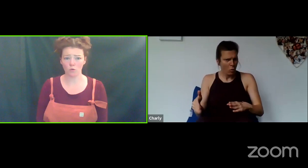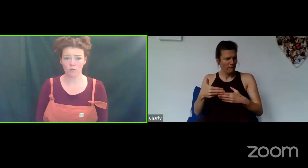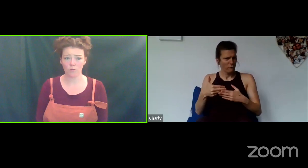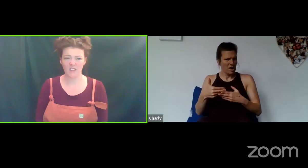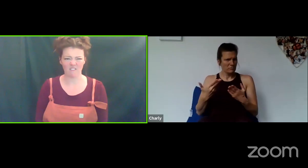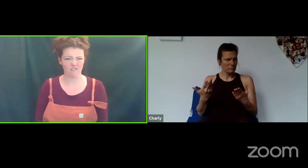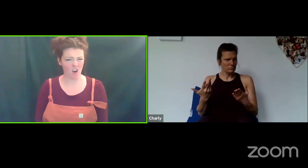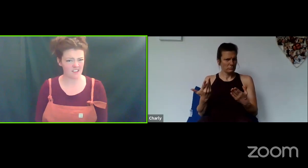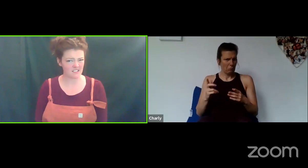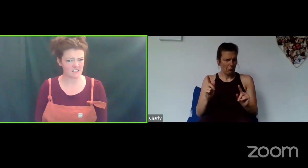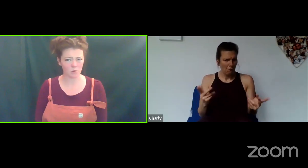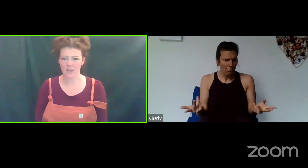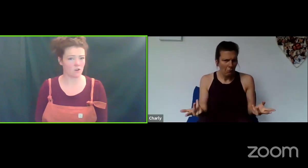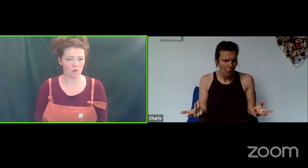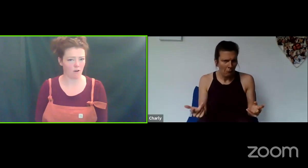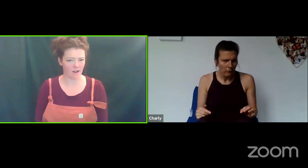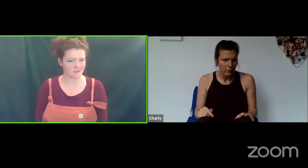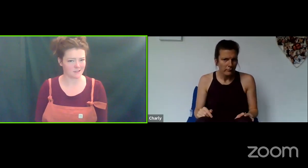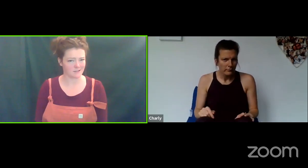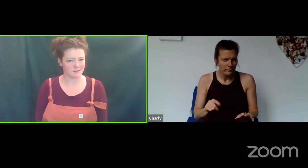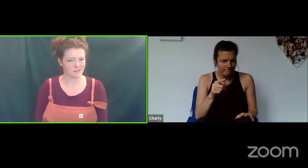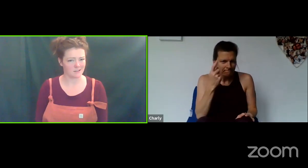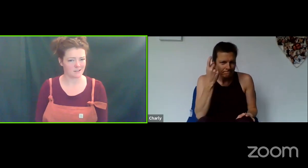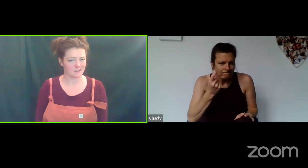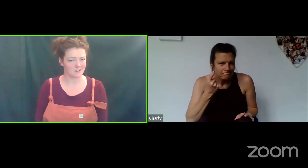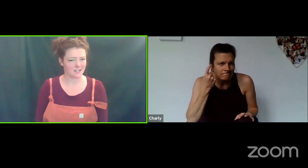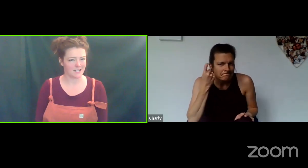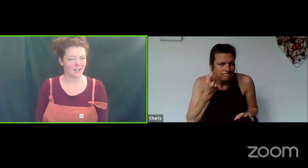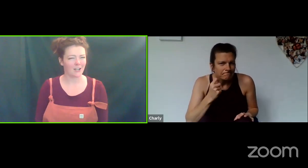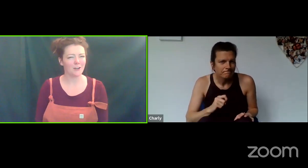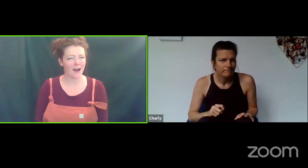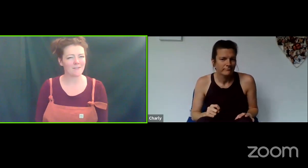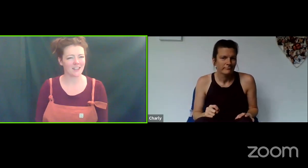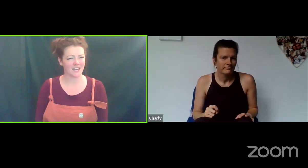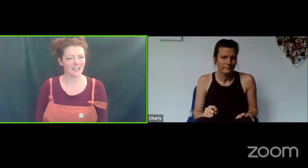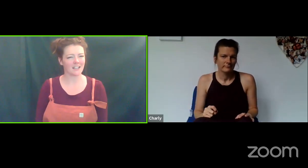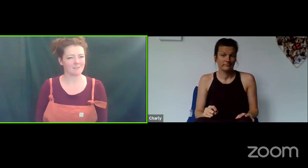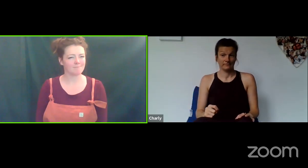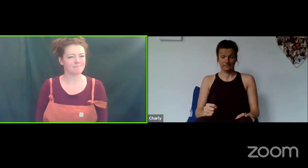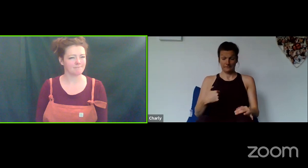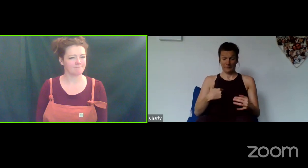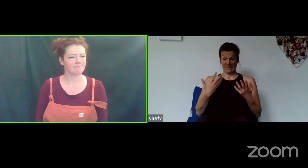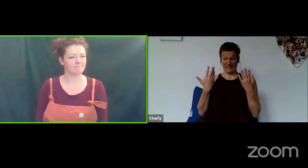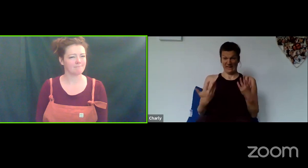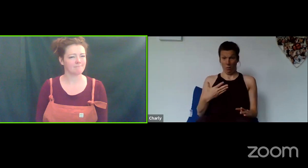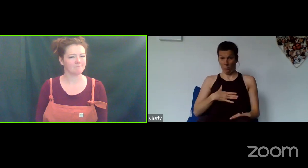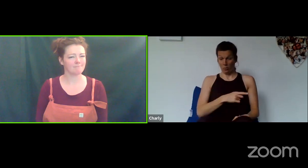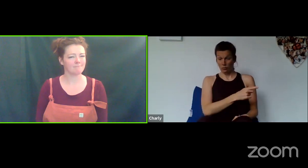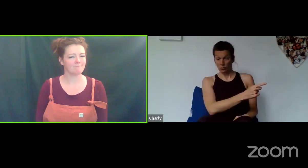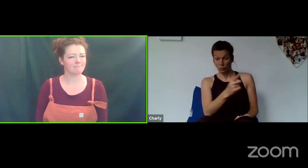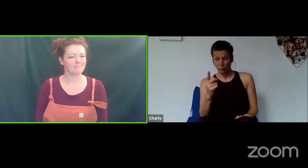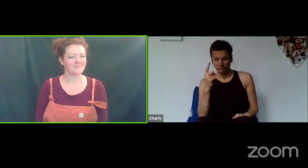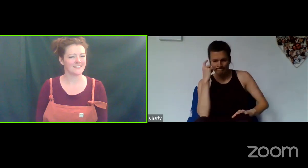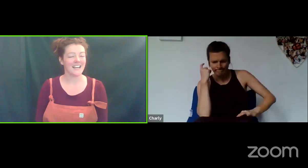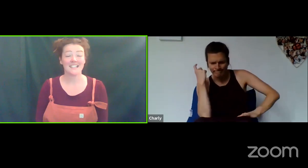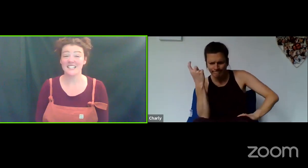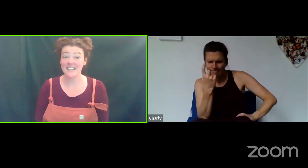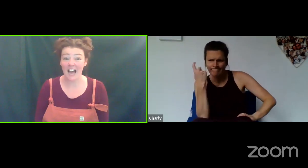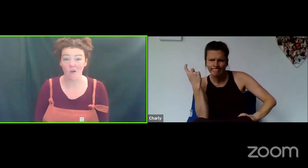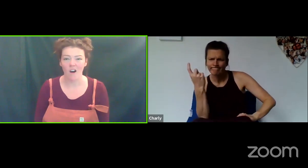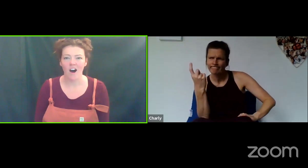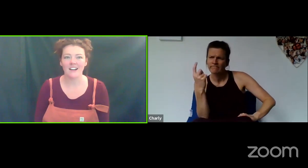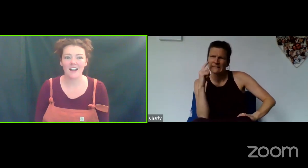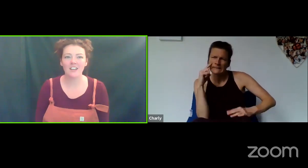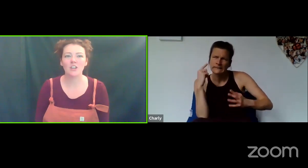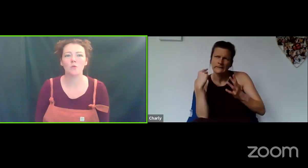Were they friends or were they not friends? You have a think. So now I'd like you